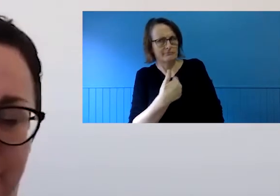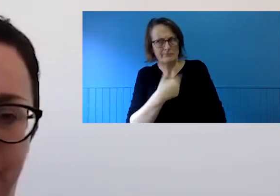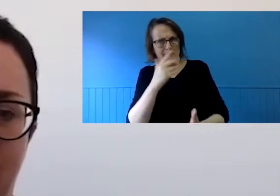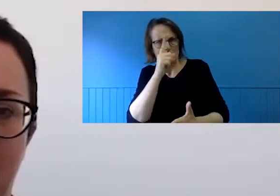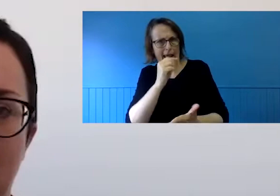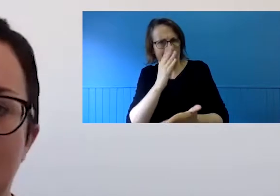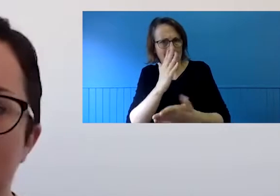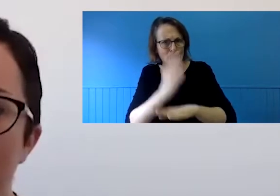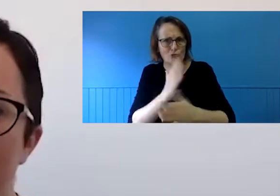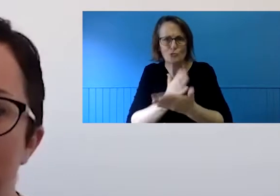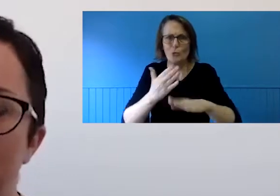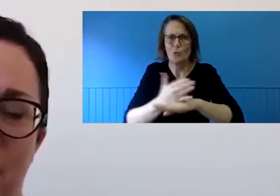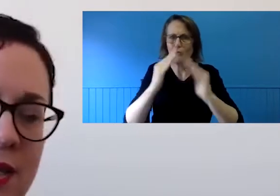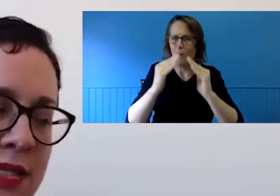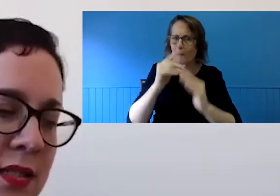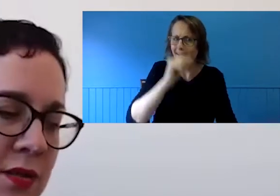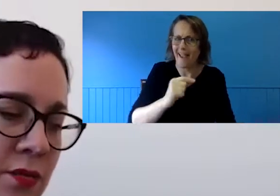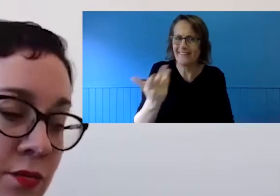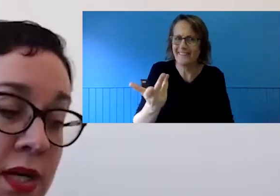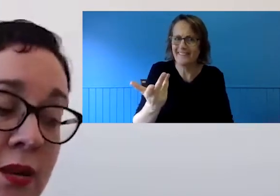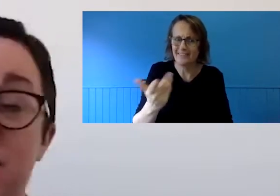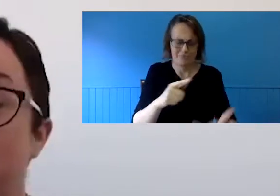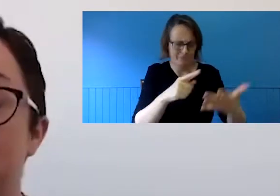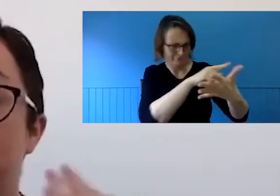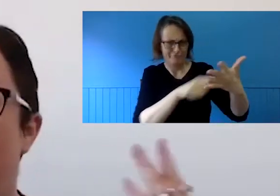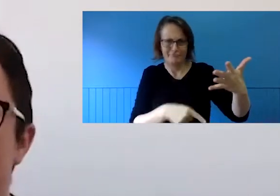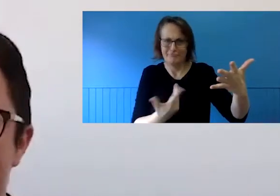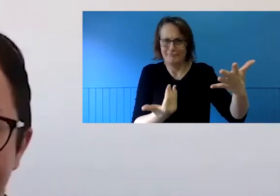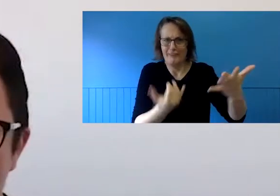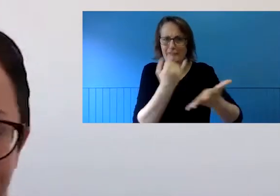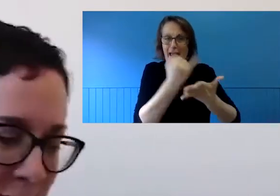While it's real why great to have exploded some